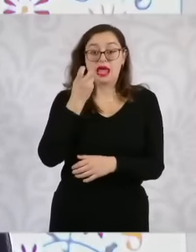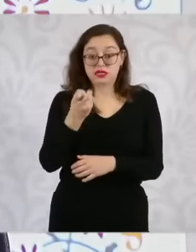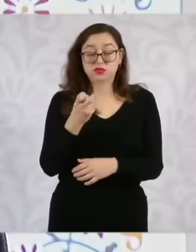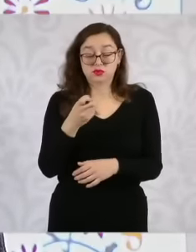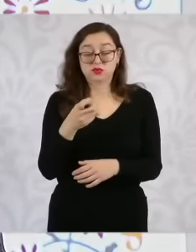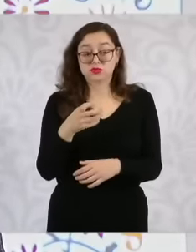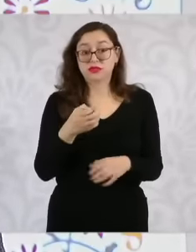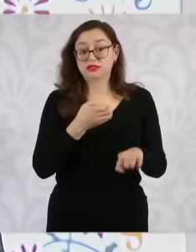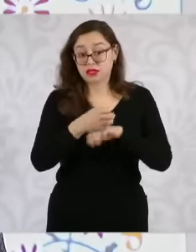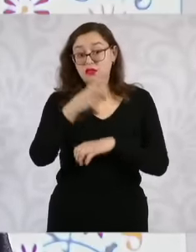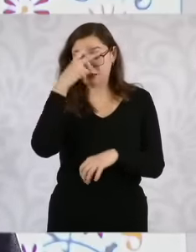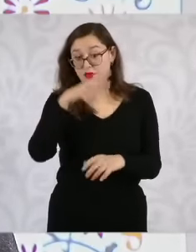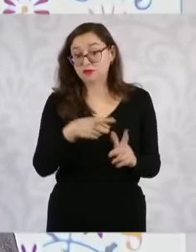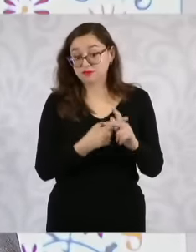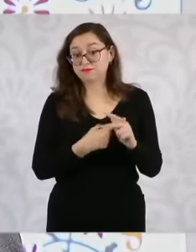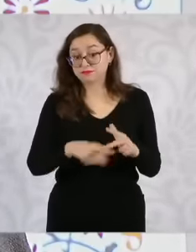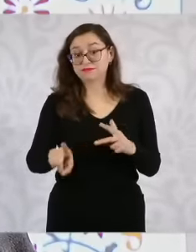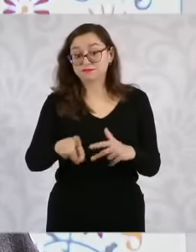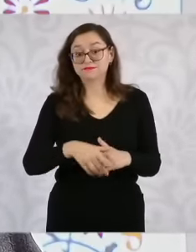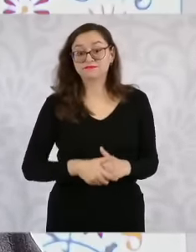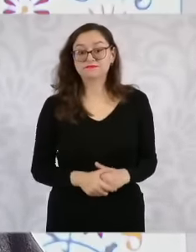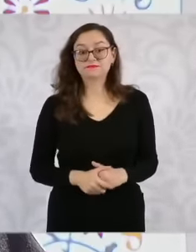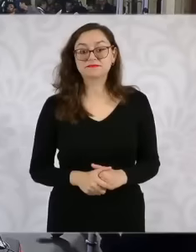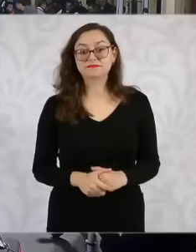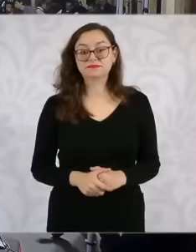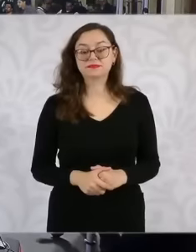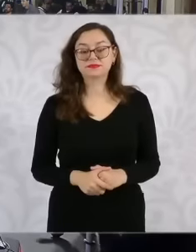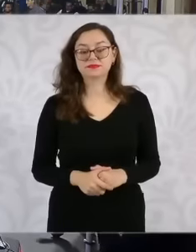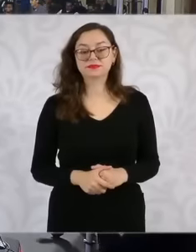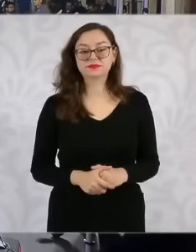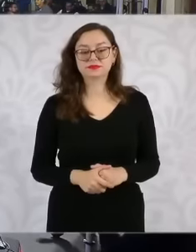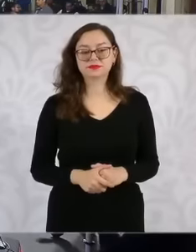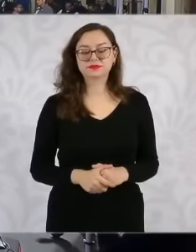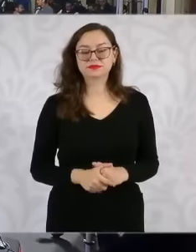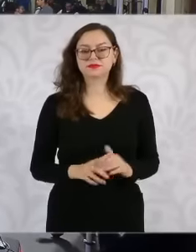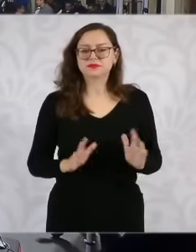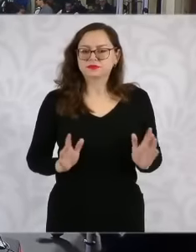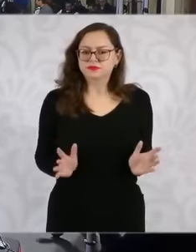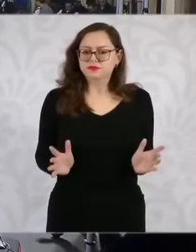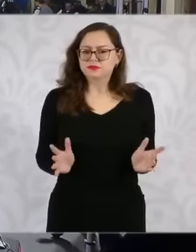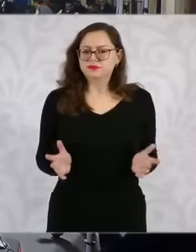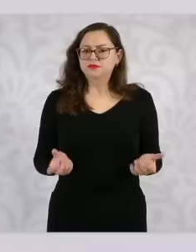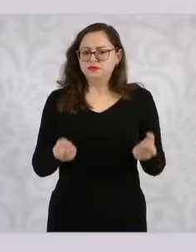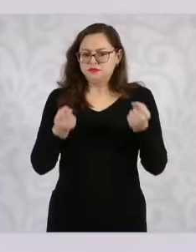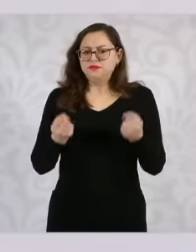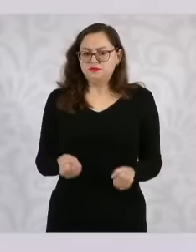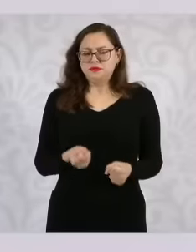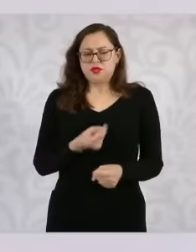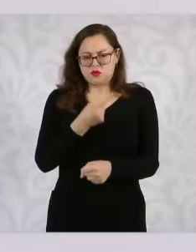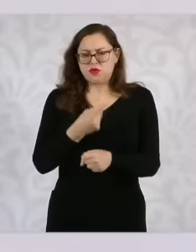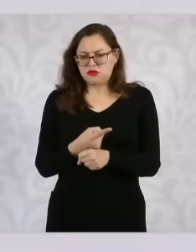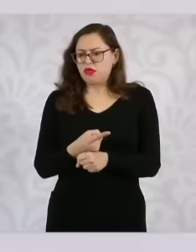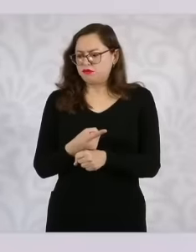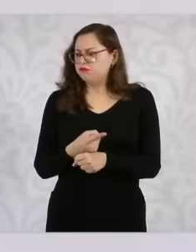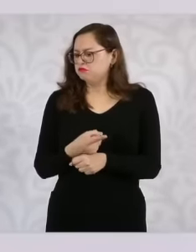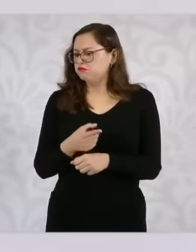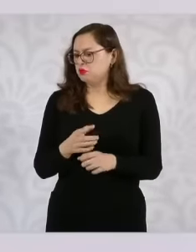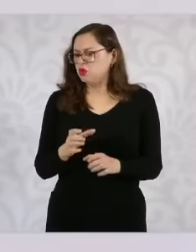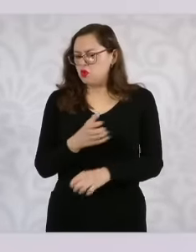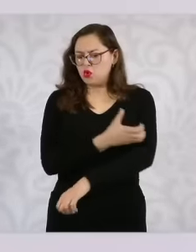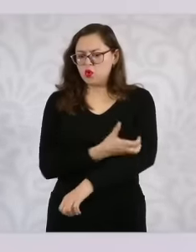Mexico, in terms of security, there is a lot of coordination from the government of President Andrés